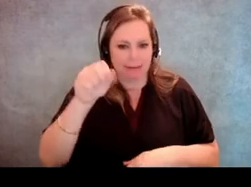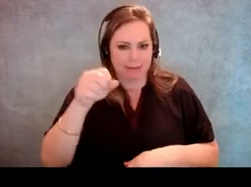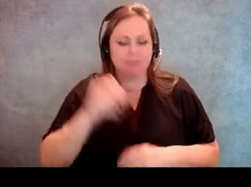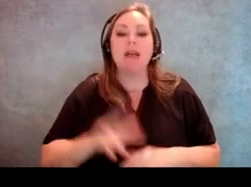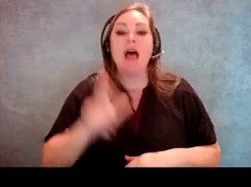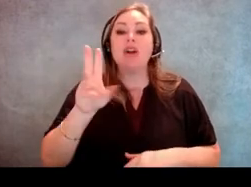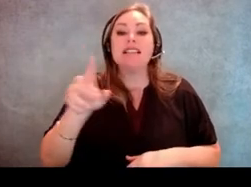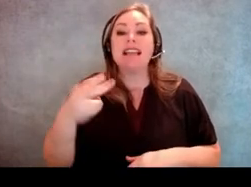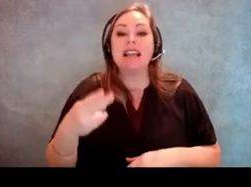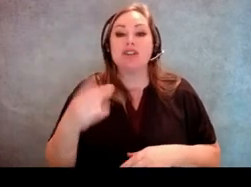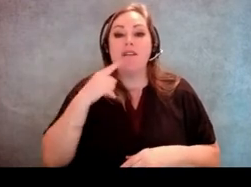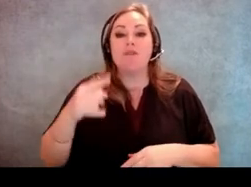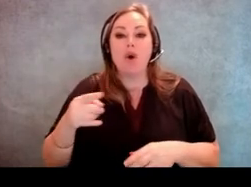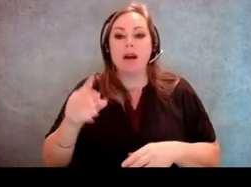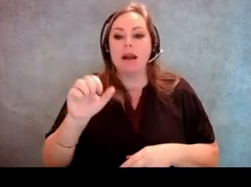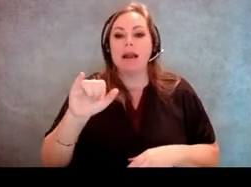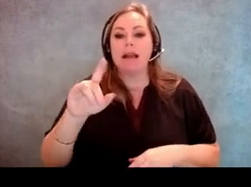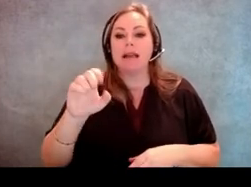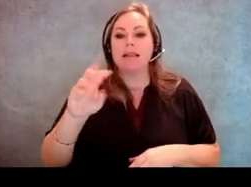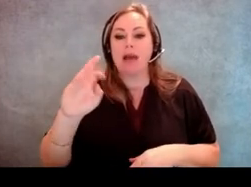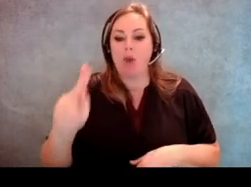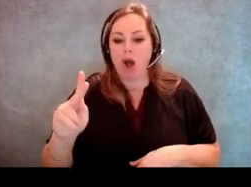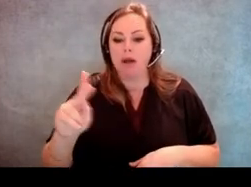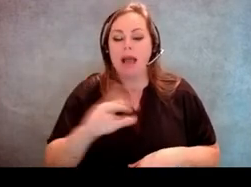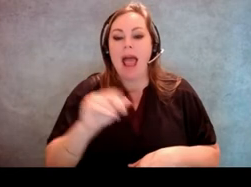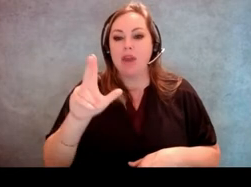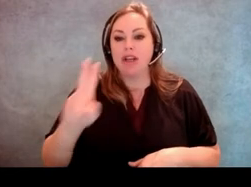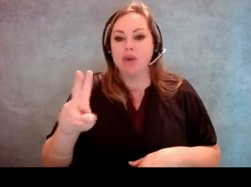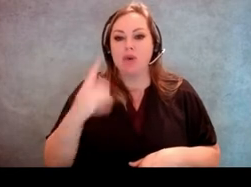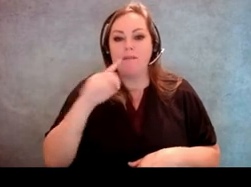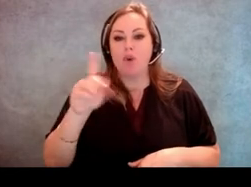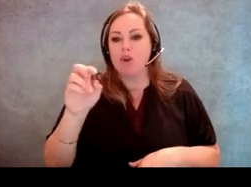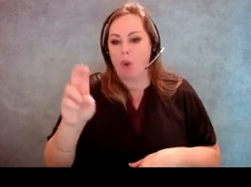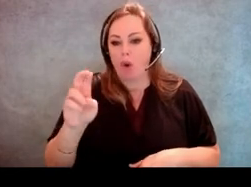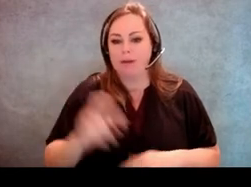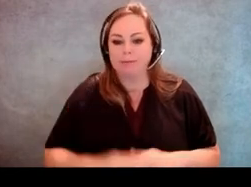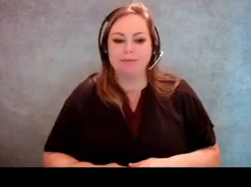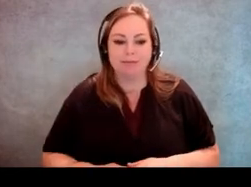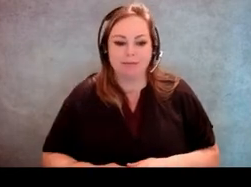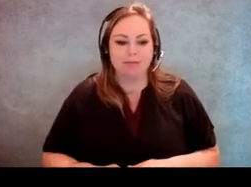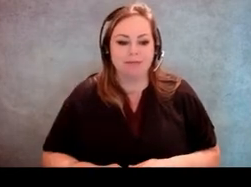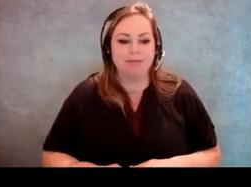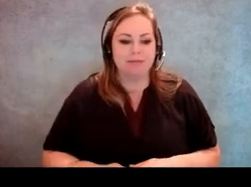36 inches for sidewalks and 32 inches for doorways. [Host] Okay.